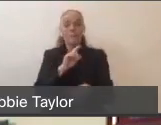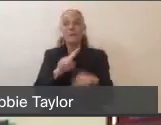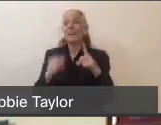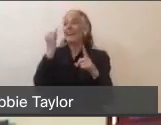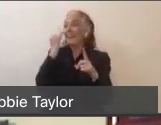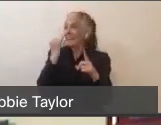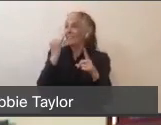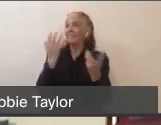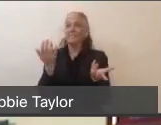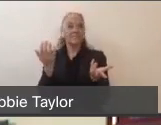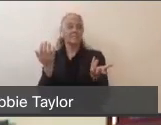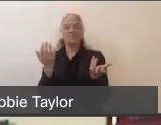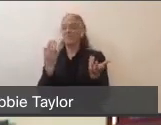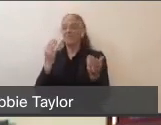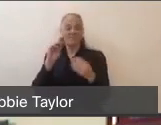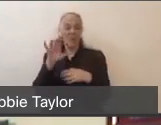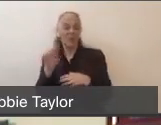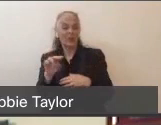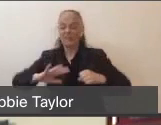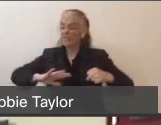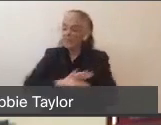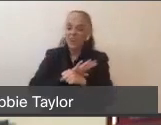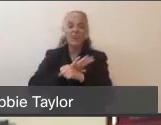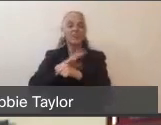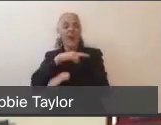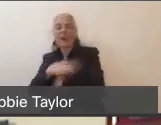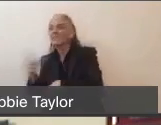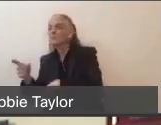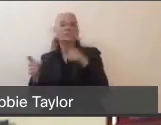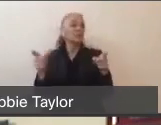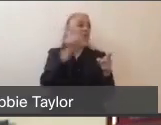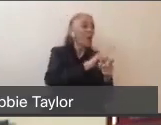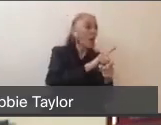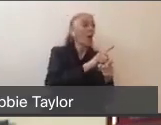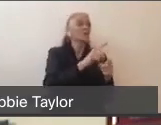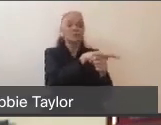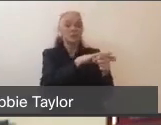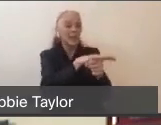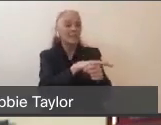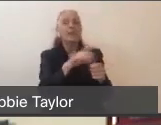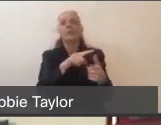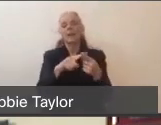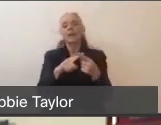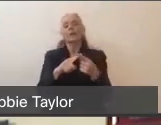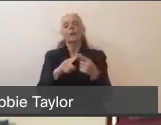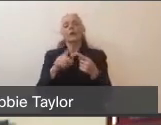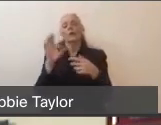in our hospitals and our alternate care site. That's when we need to start going to regional alternate care sites. And throughout the Bay Area